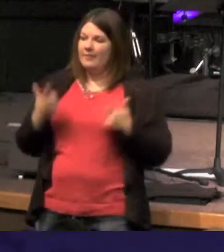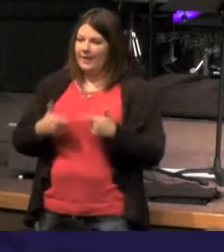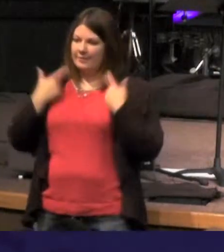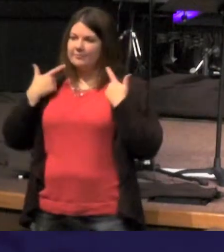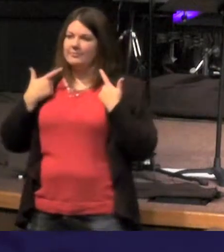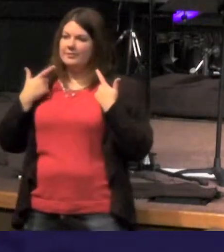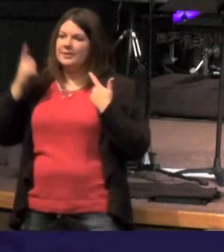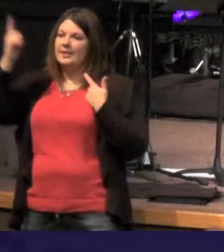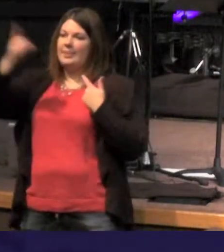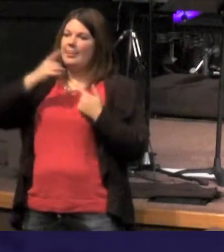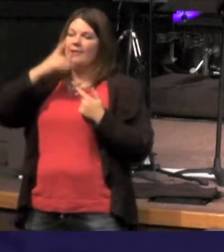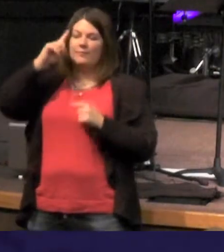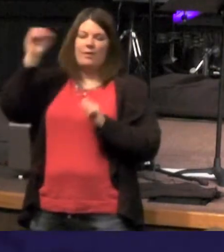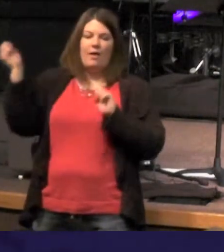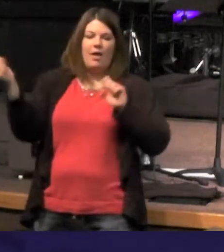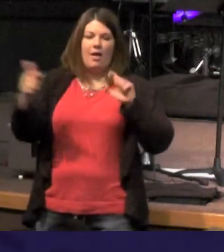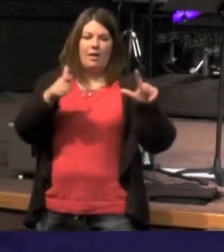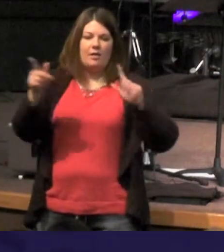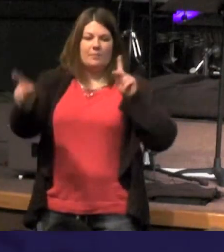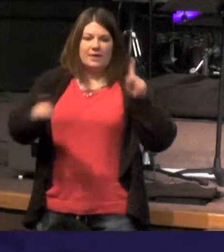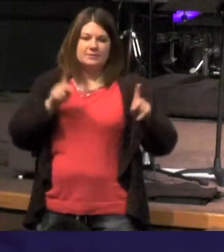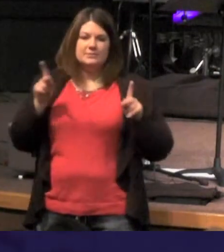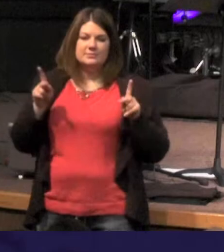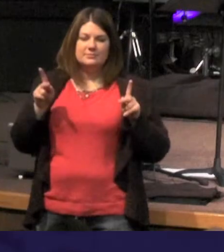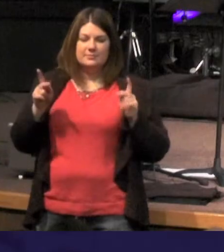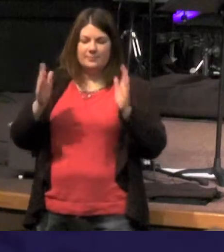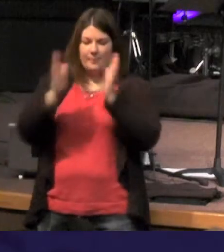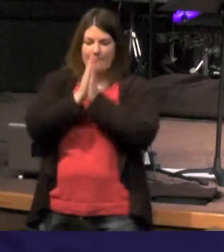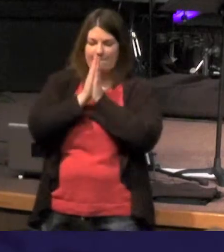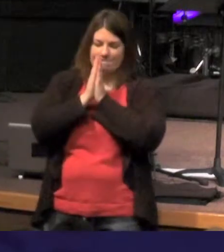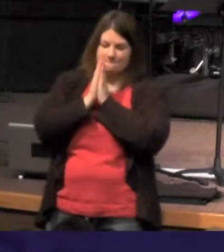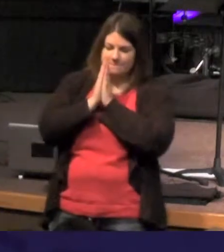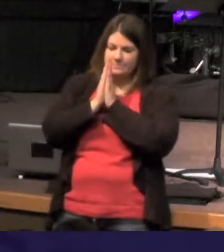and he was the light of all men will you pray with me